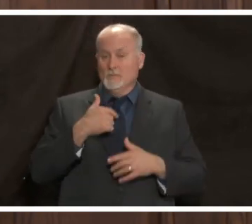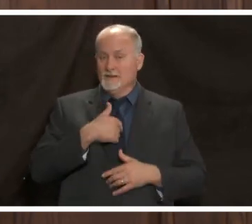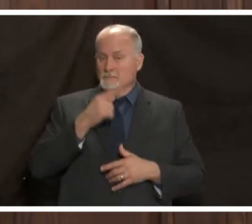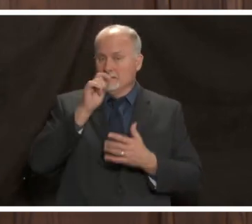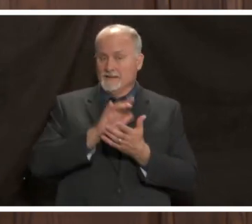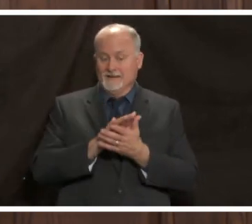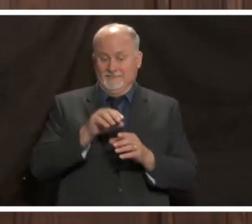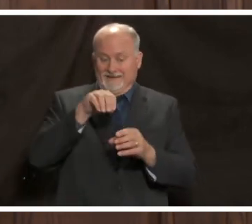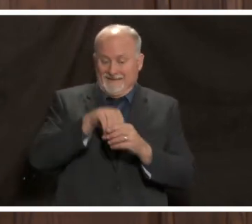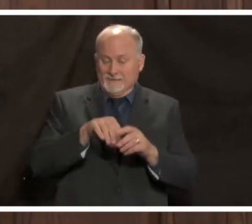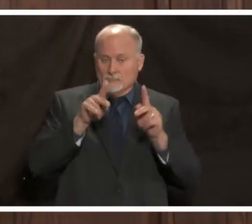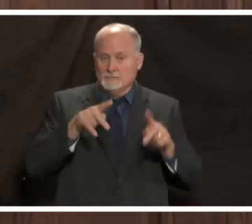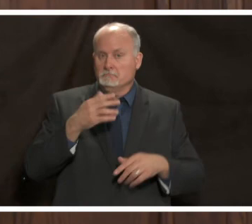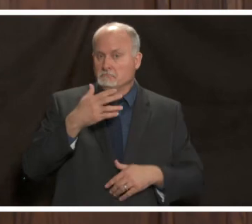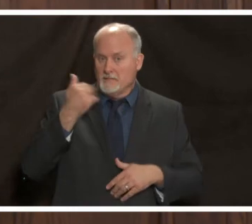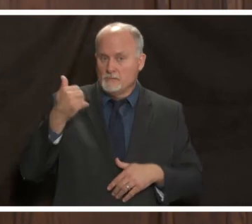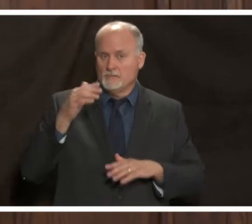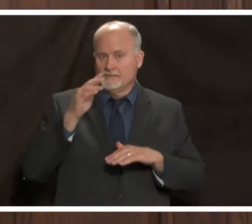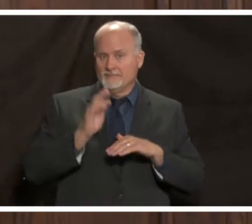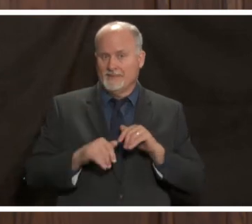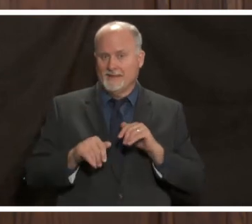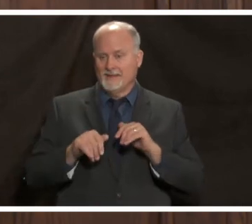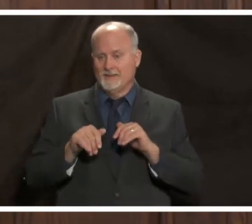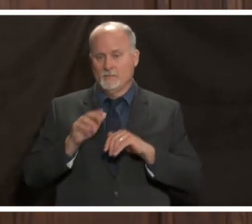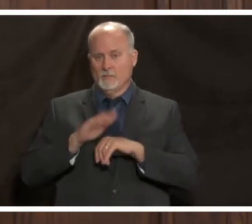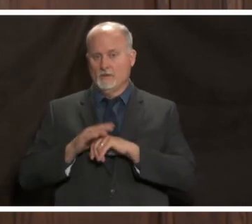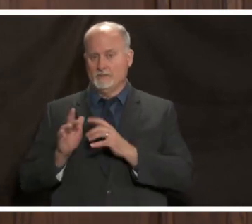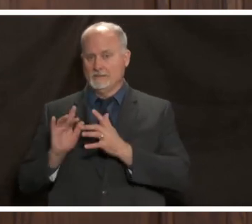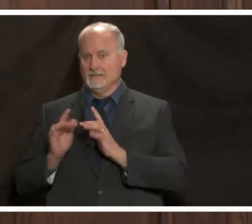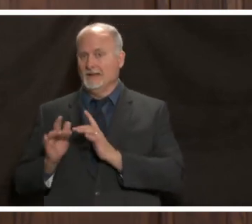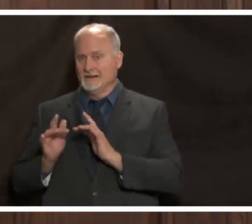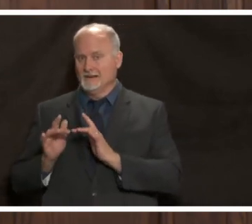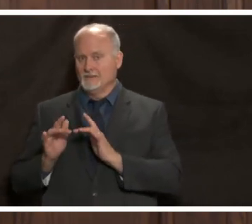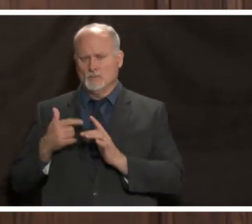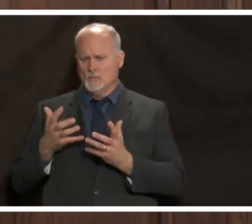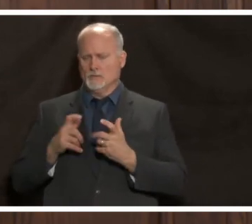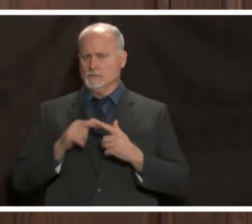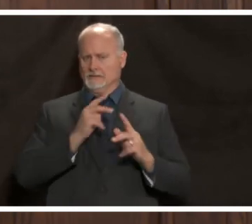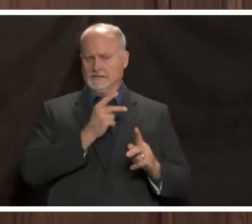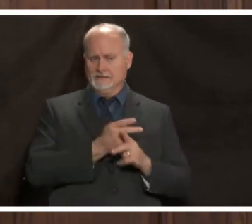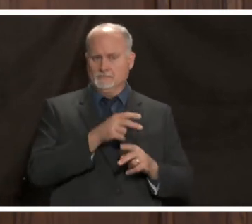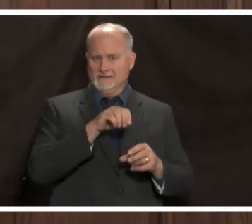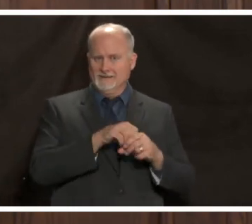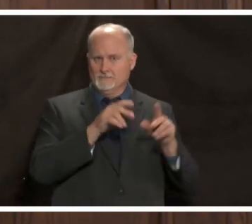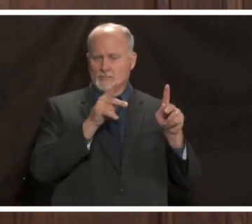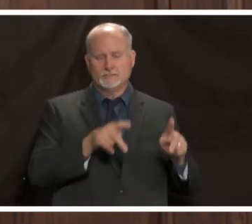than virtual we want to try to keep it that way but it's again another example where we